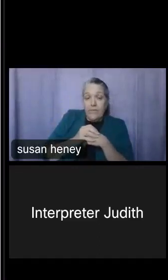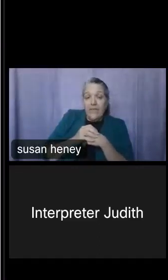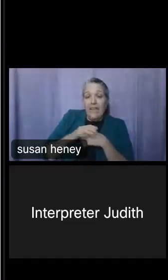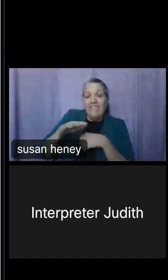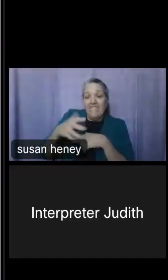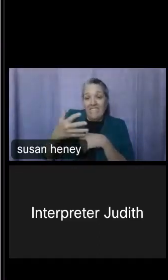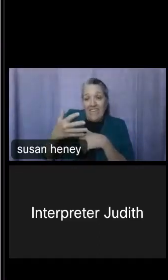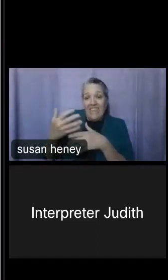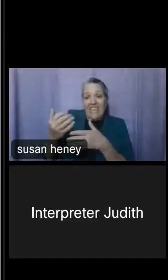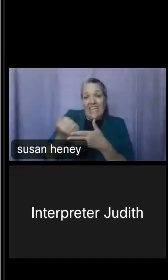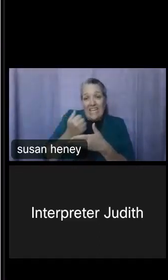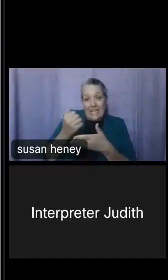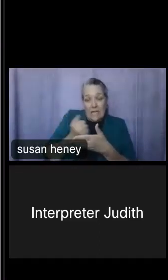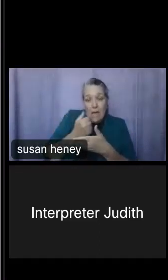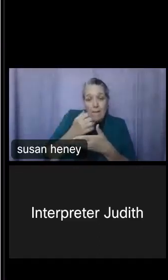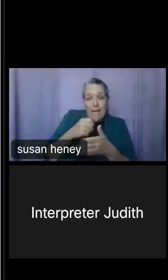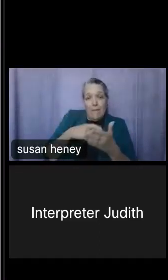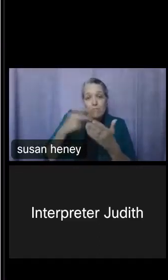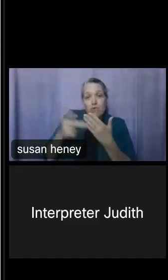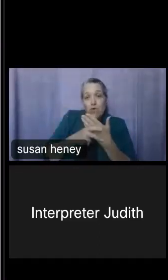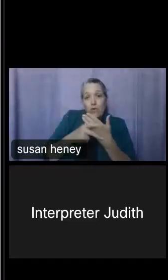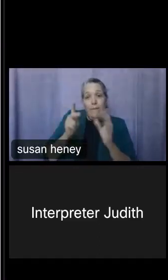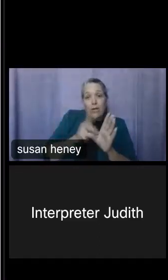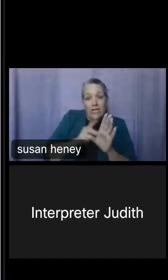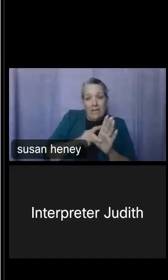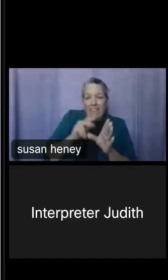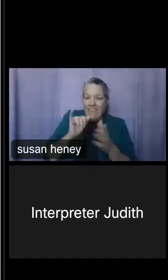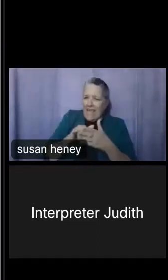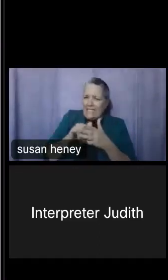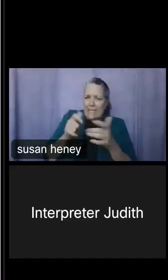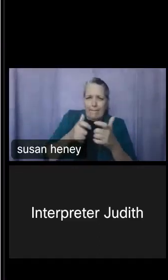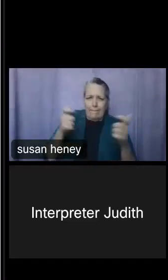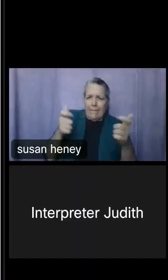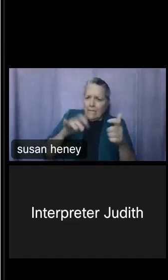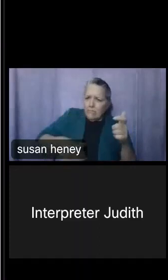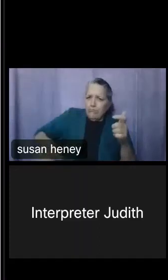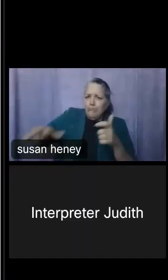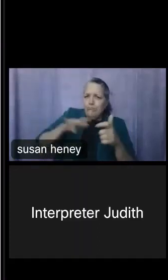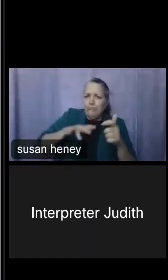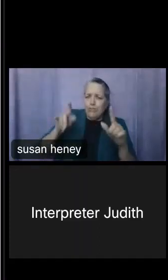that is a very comprehensive survey. It has a ton of data on education, family wealth,